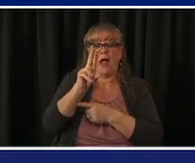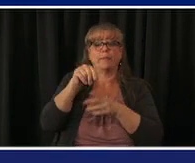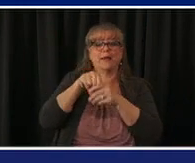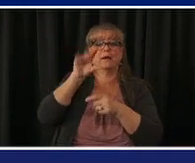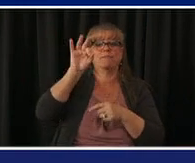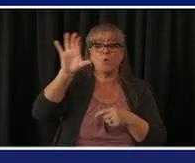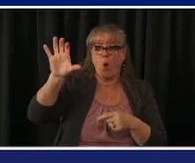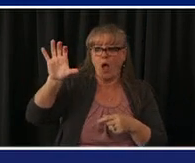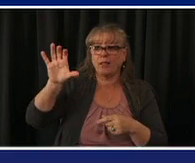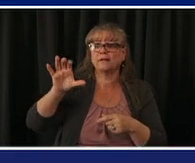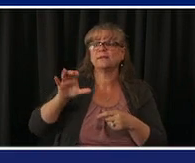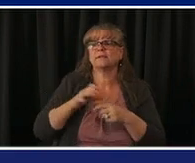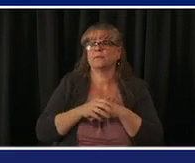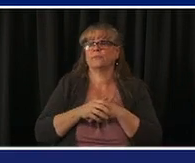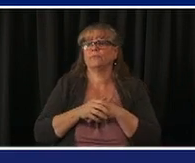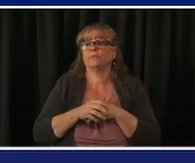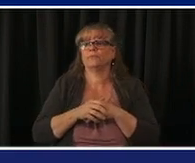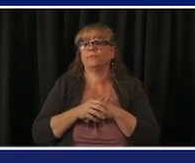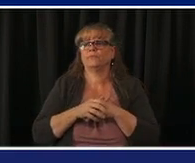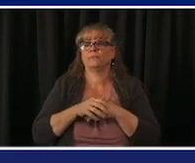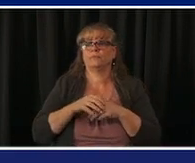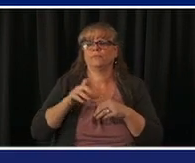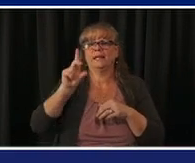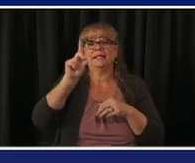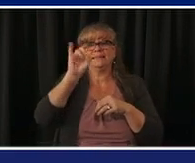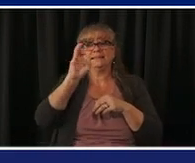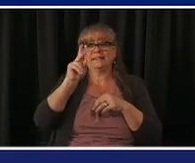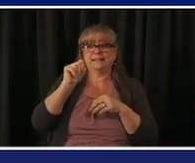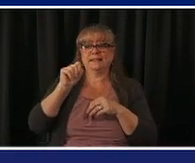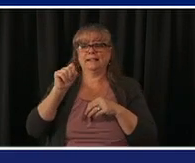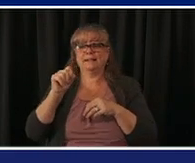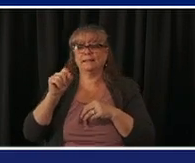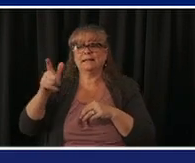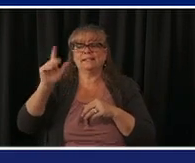associated with opening it those should largely be resolved uh over the next few days there are